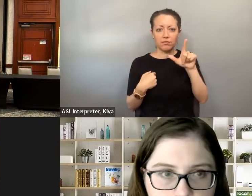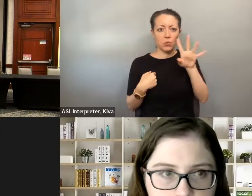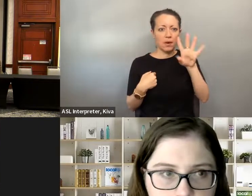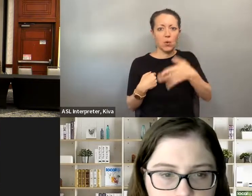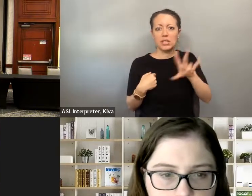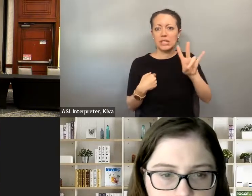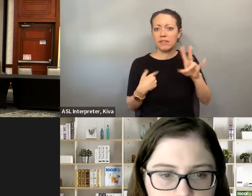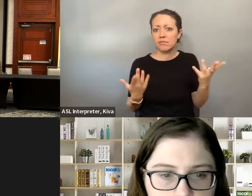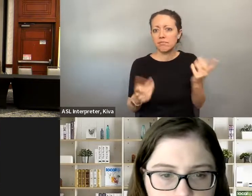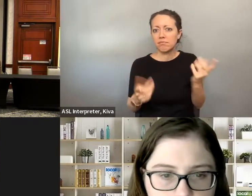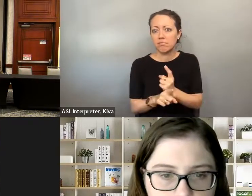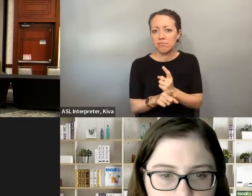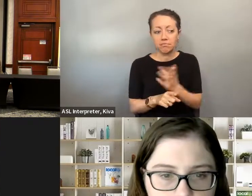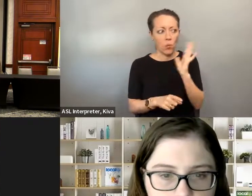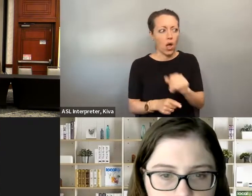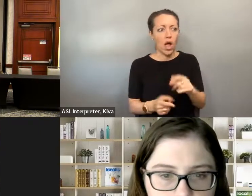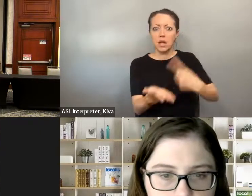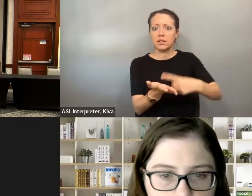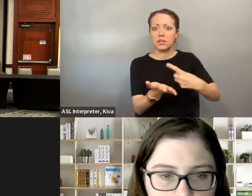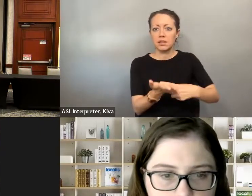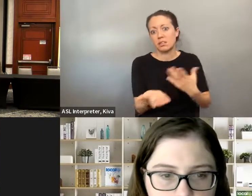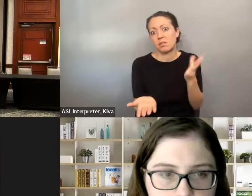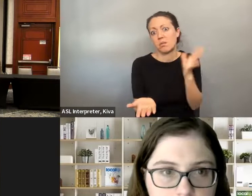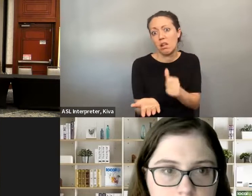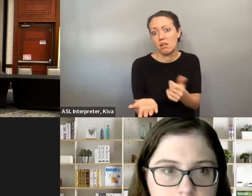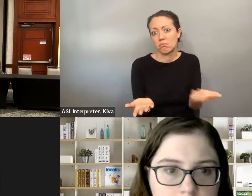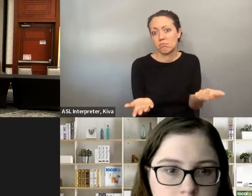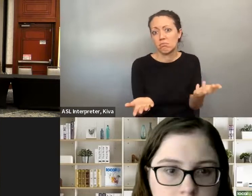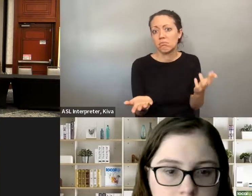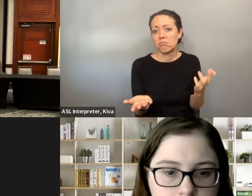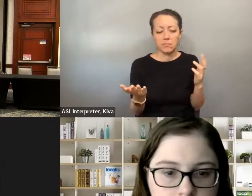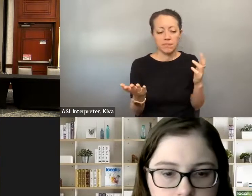I mean, I I think that we all bring our disability everywhere. be overshadowing. I think that we all bring our